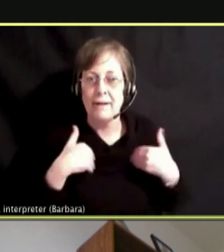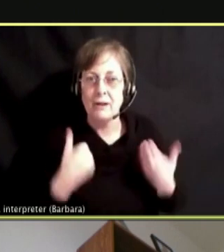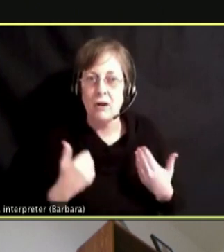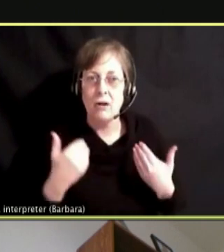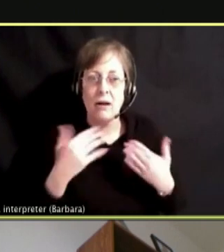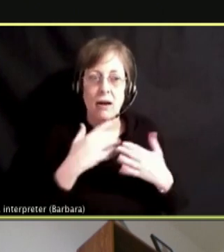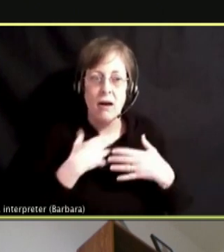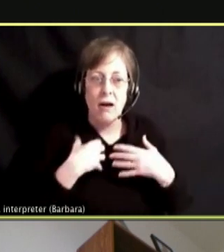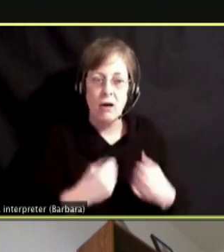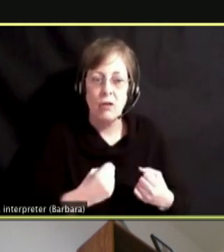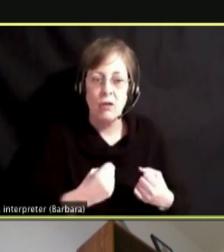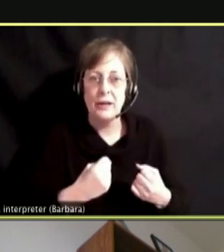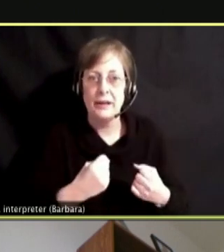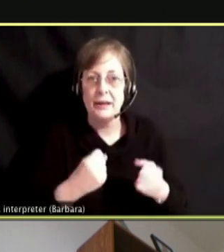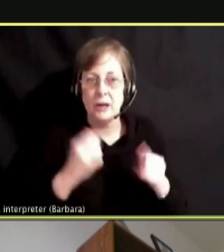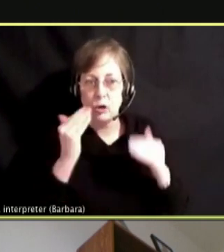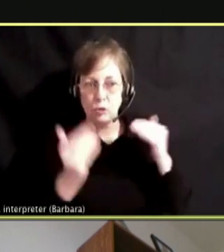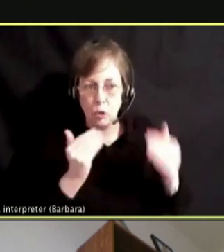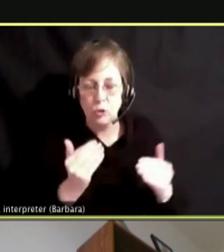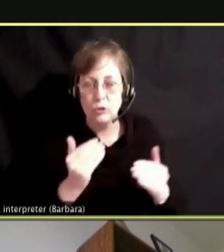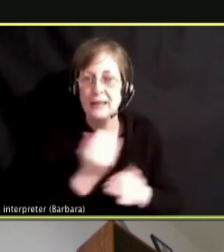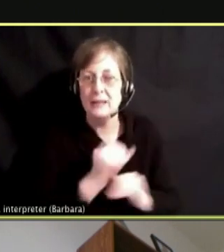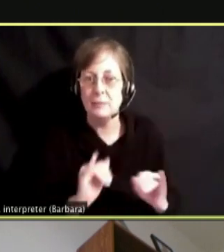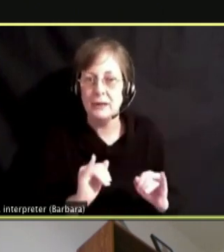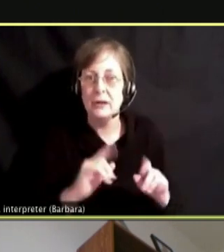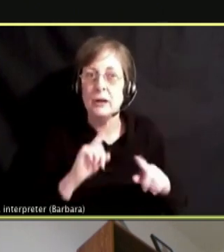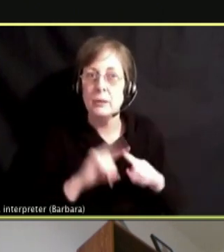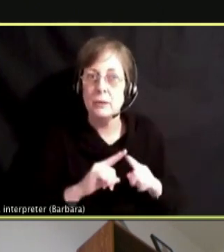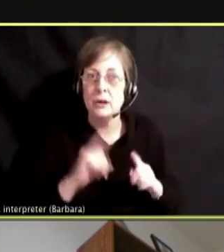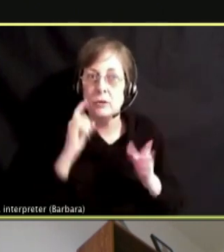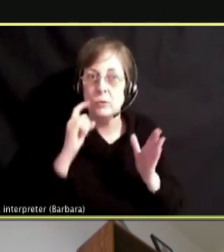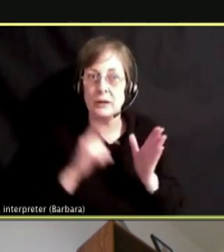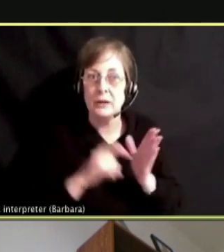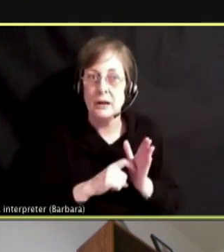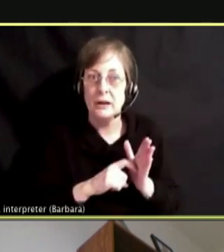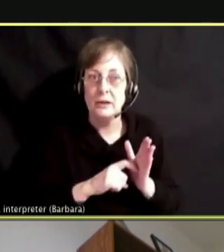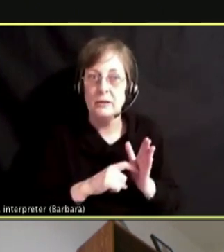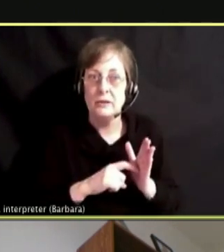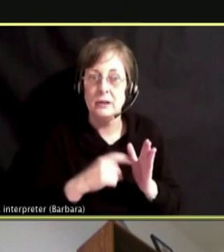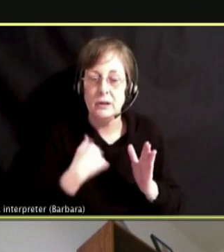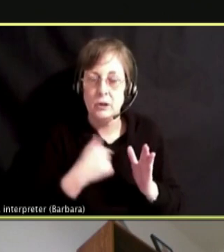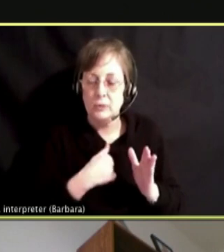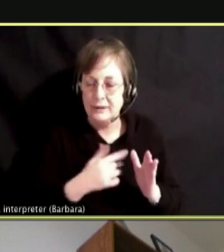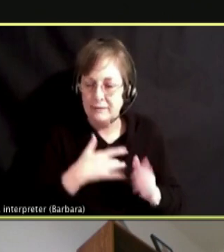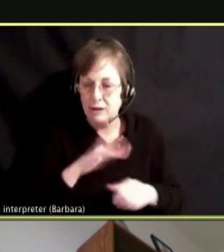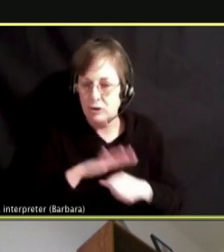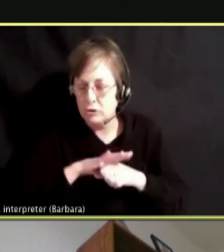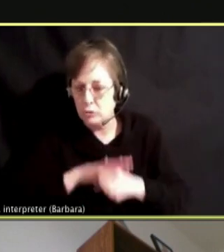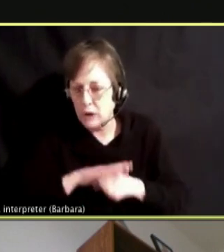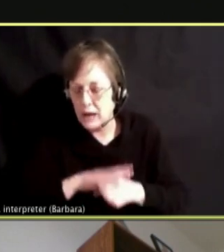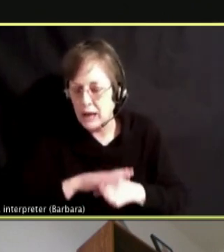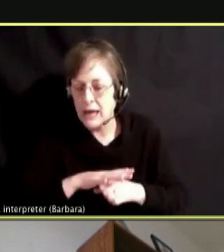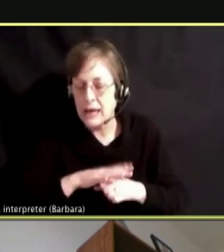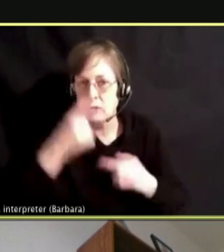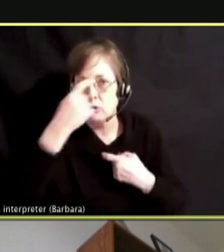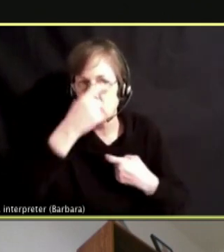BUT ACKNOWLEDGE WHEN WE ARE IN THE THICK OF THINGS, WE ARE REALLY STRESSED OUT WHEN IT IS MIDTERMS.